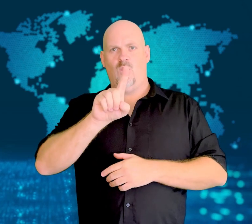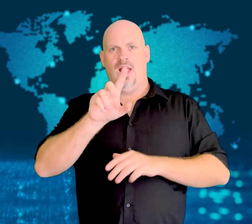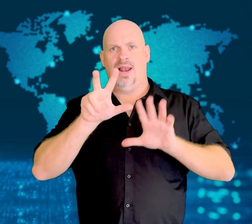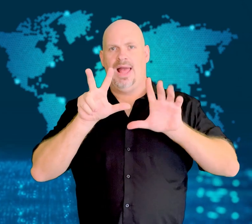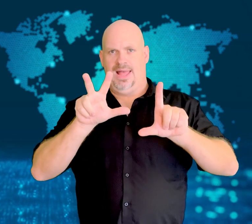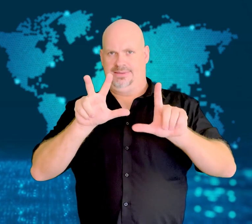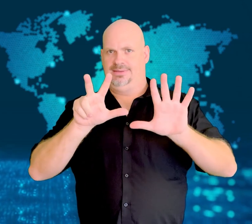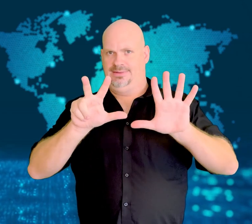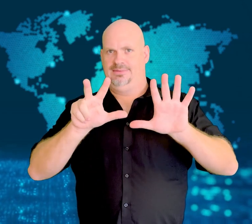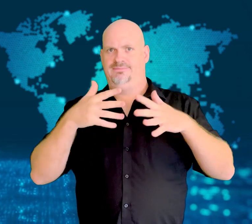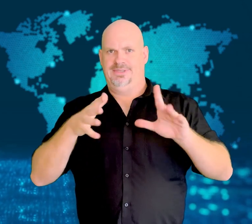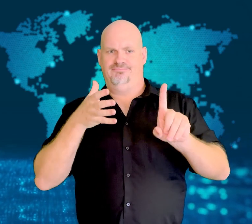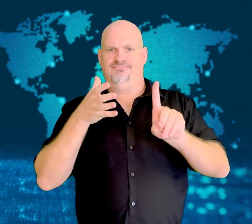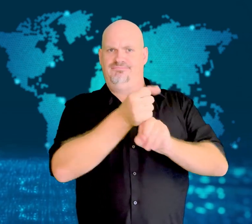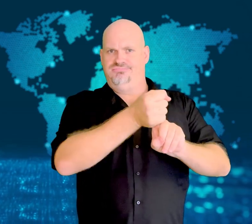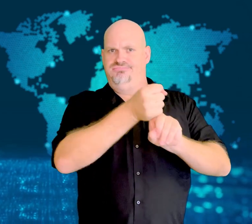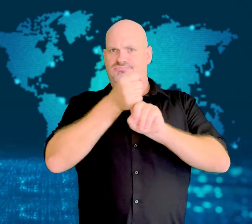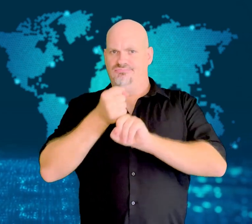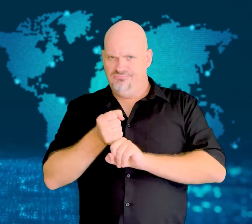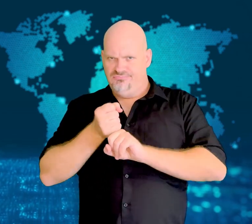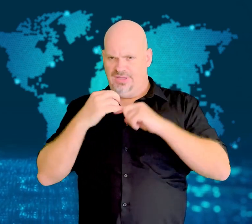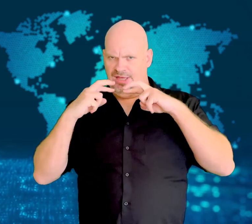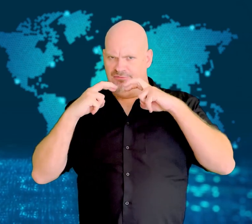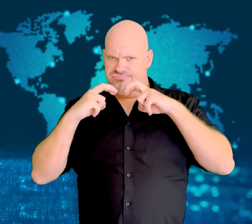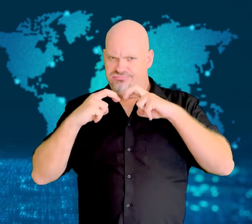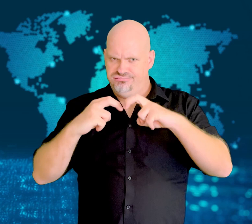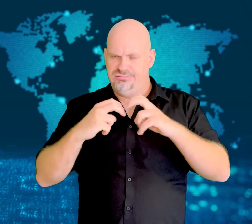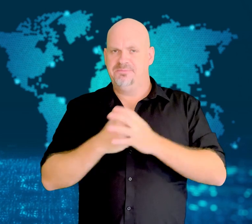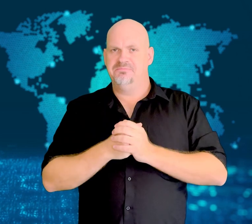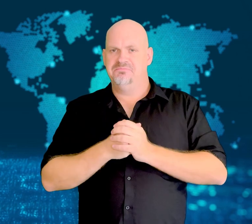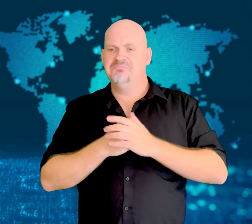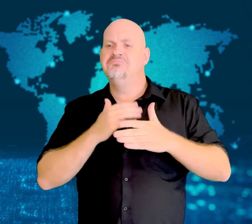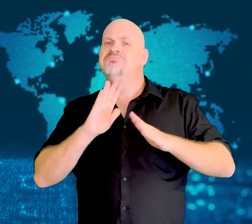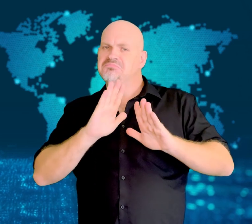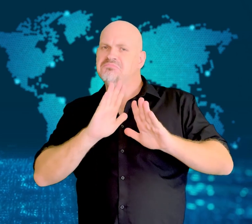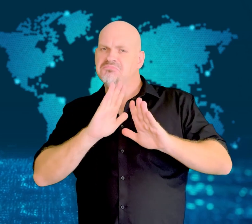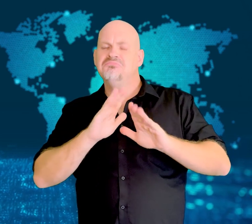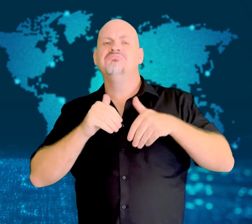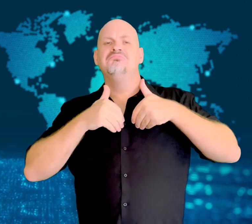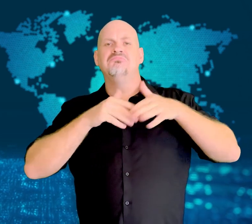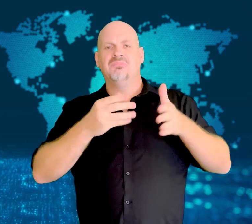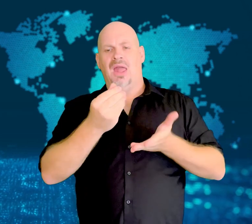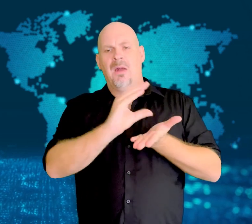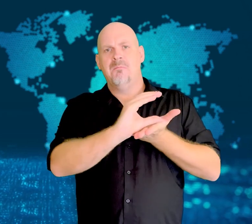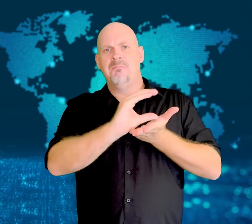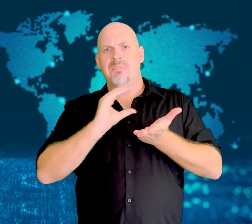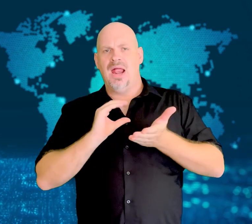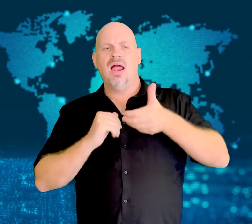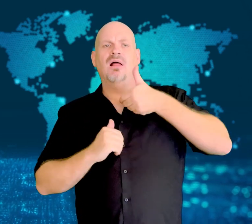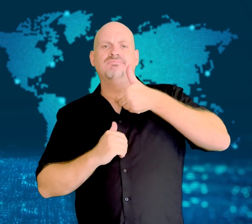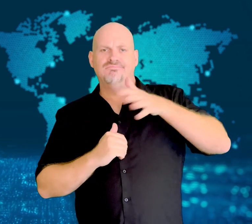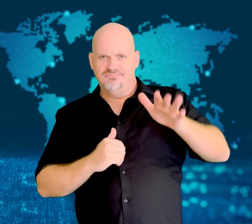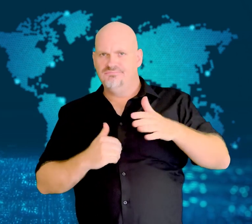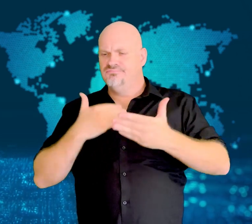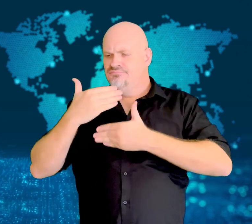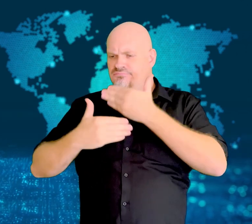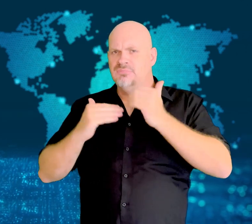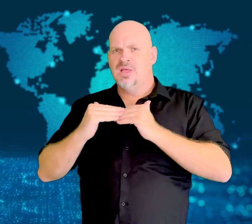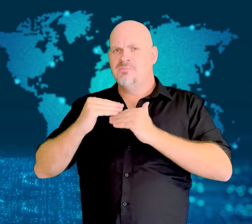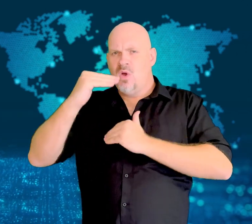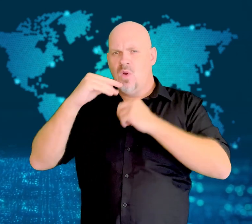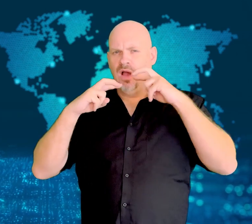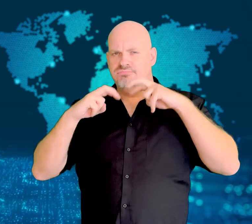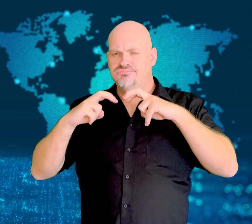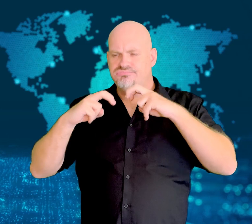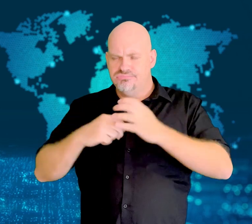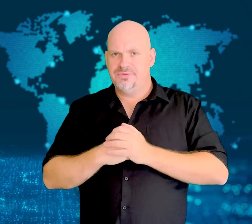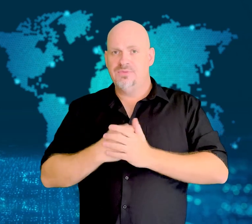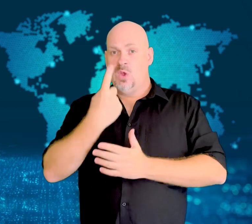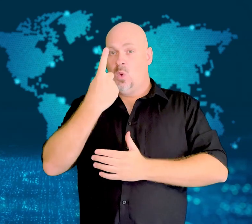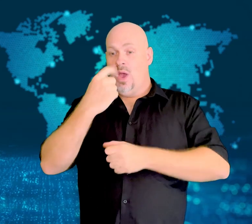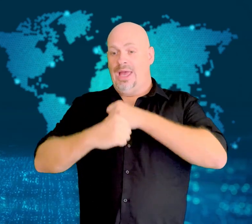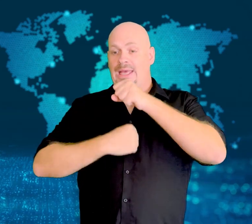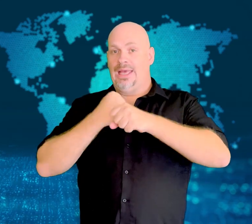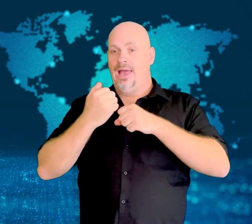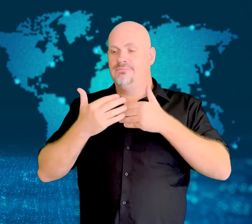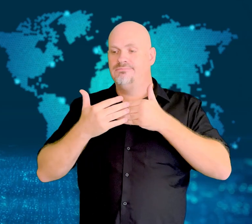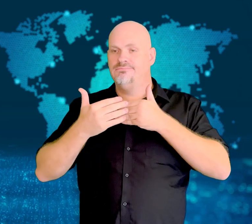She was released on bail while a further investigation took place,